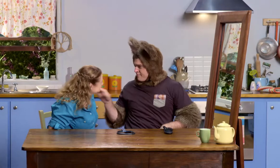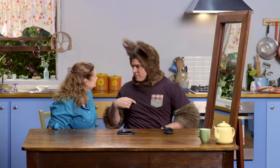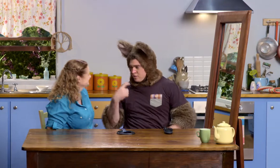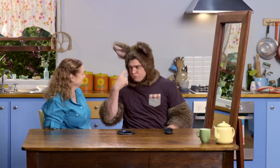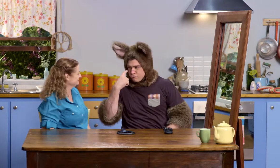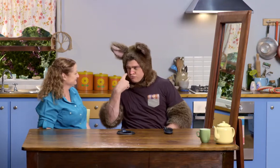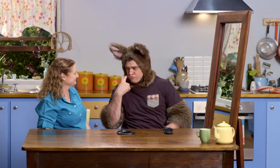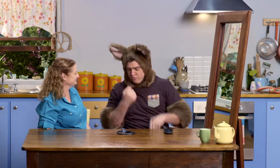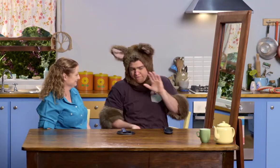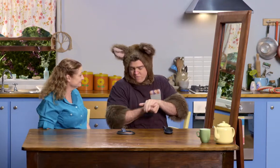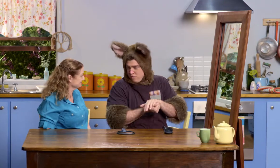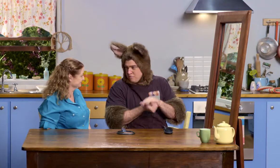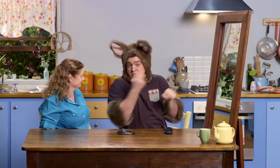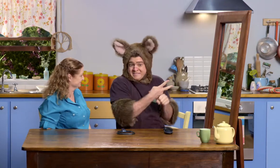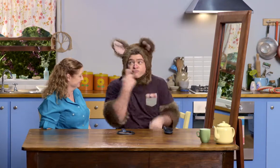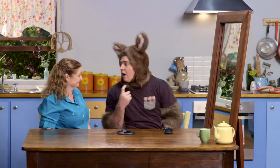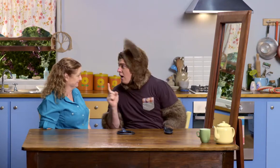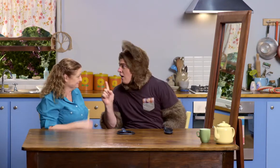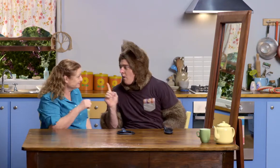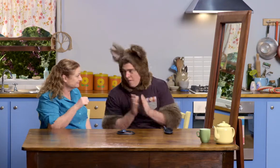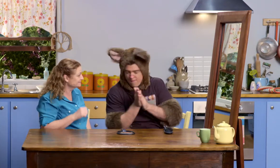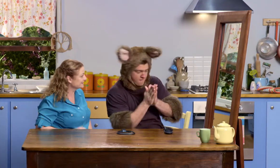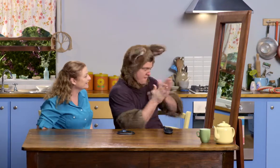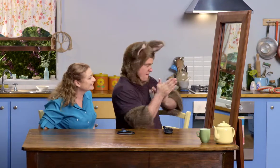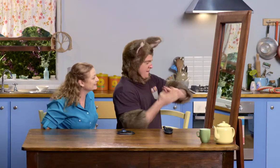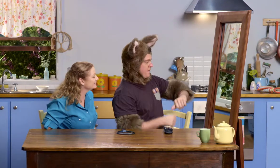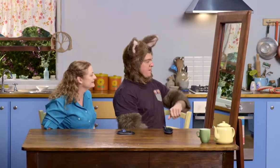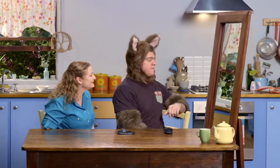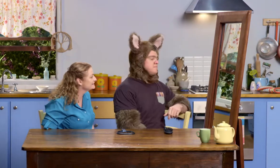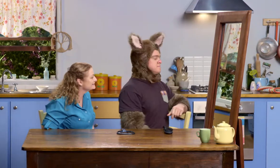Oh, Sally. I'm going to try and trick my reflection. Oh, OK. Right.